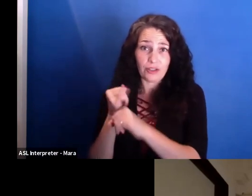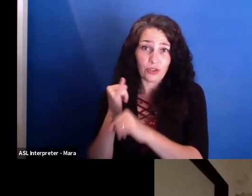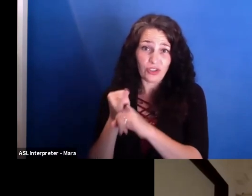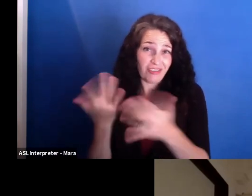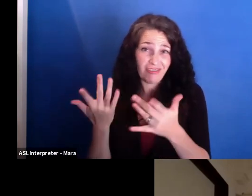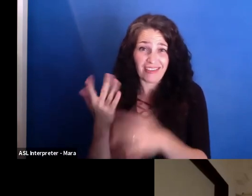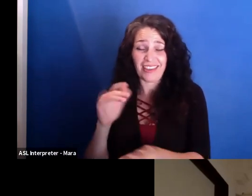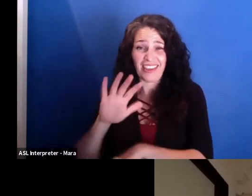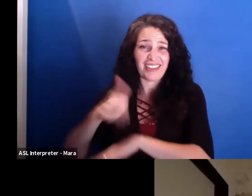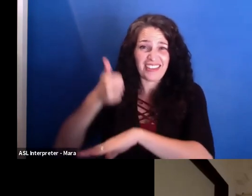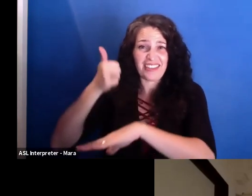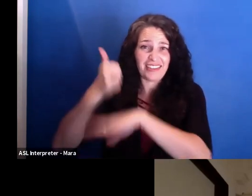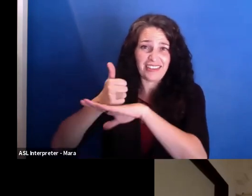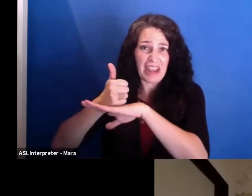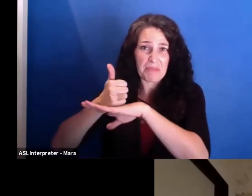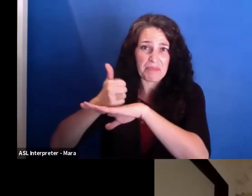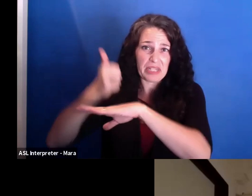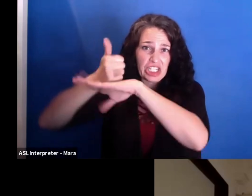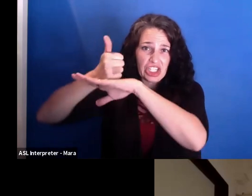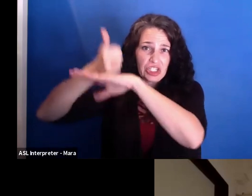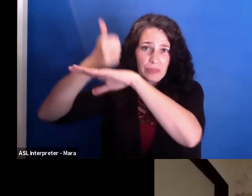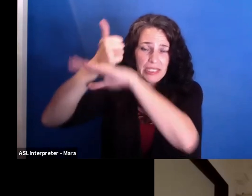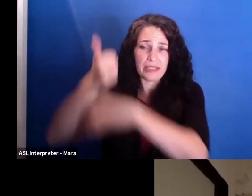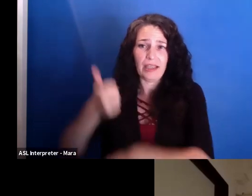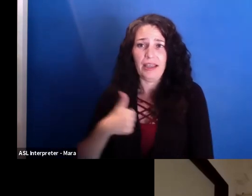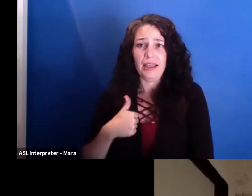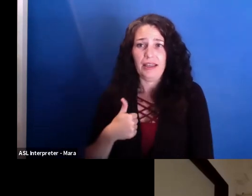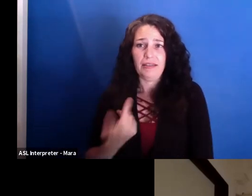I don't condemn the people that voted that way because it was